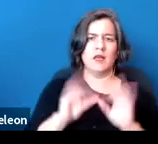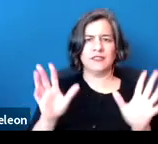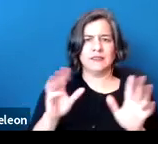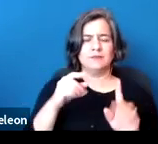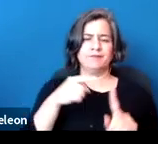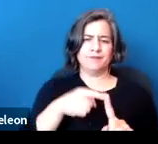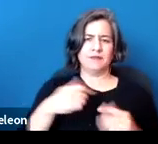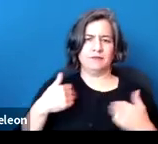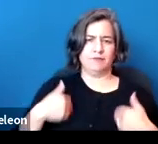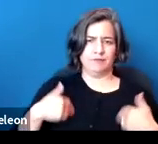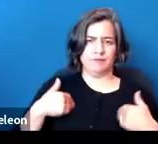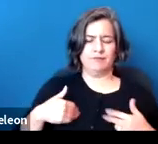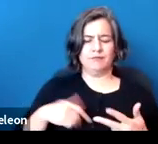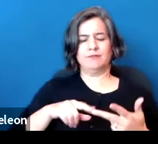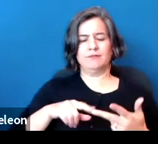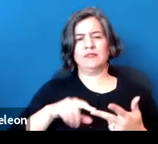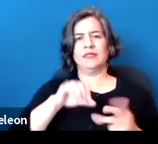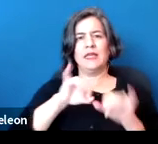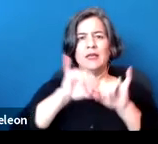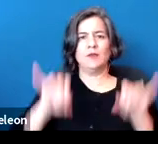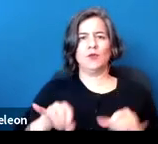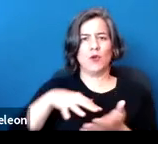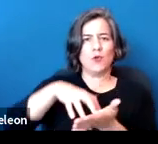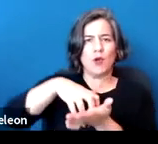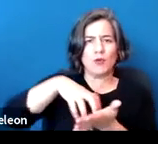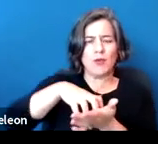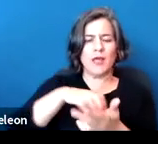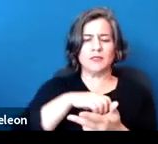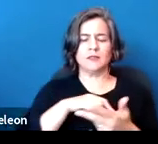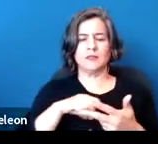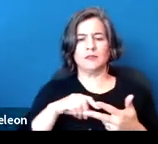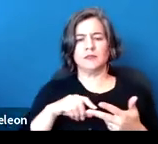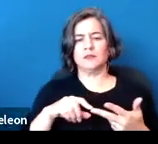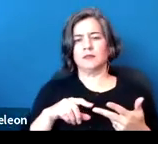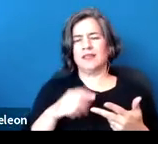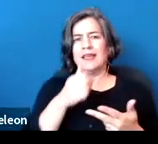immunocompromised disabilities, all the things that may put you at more risk,